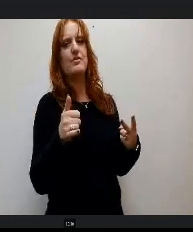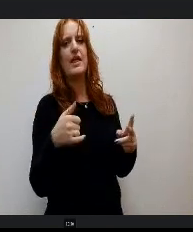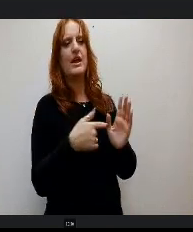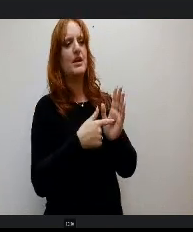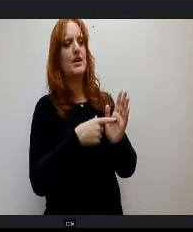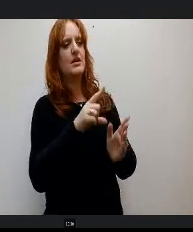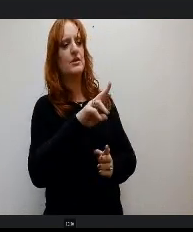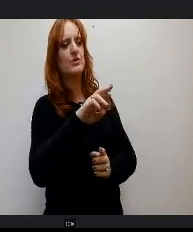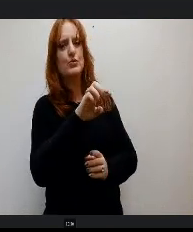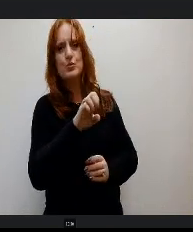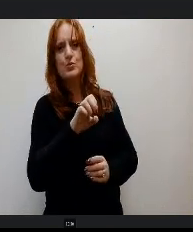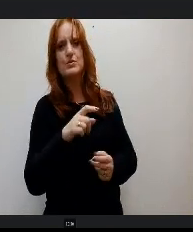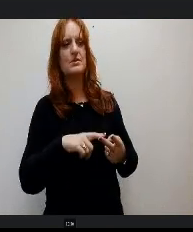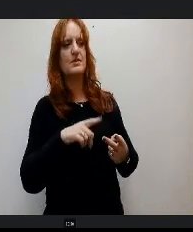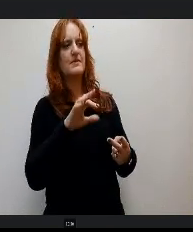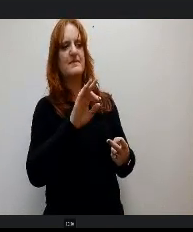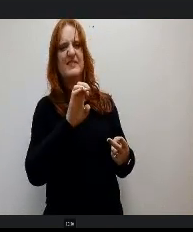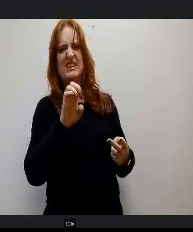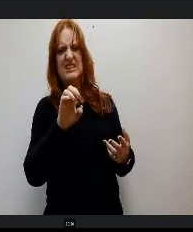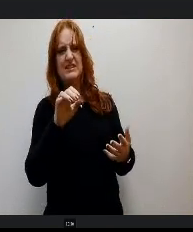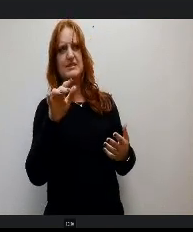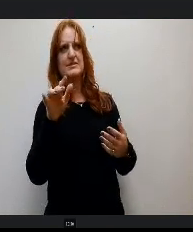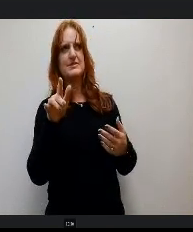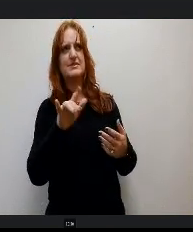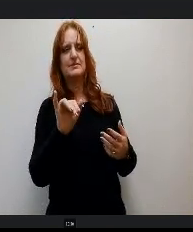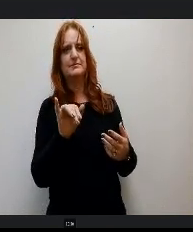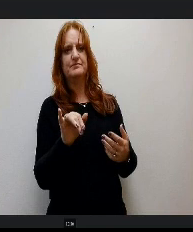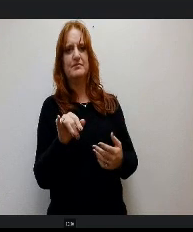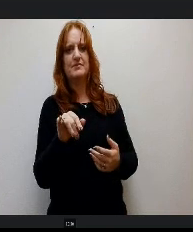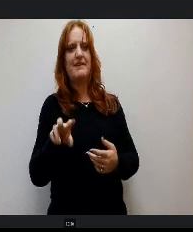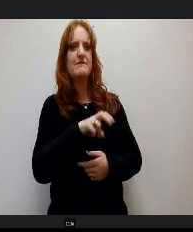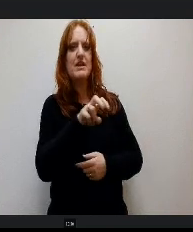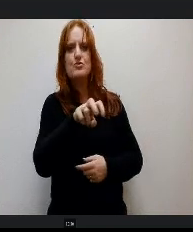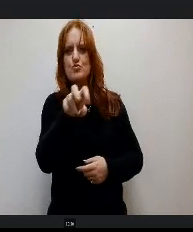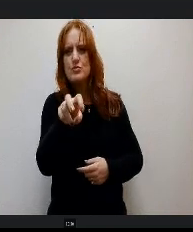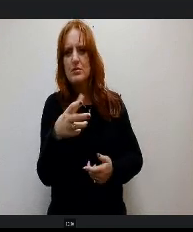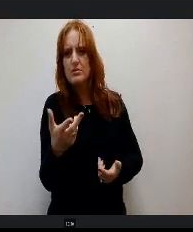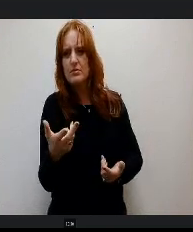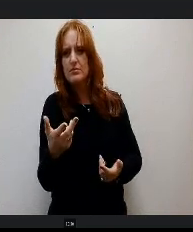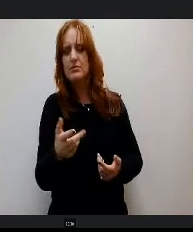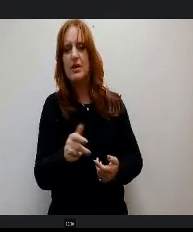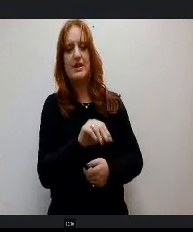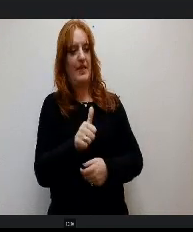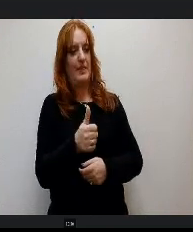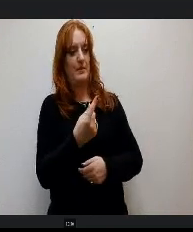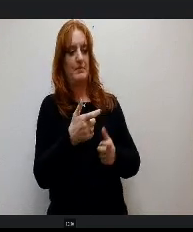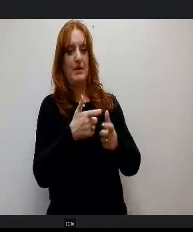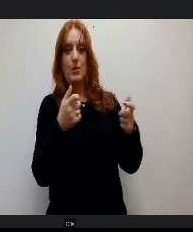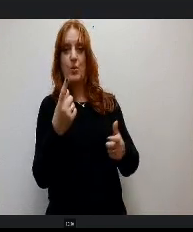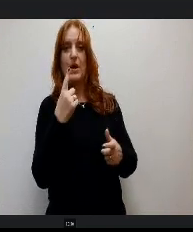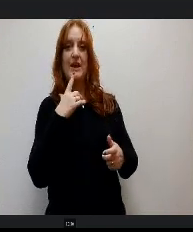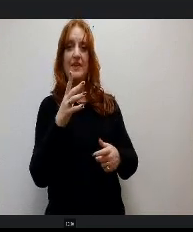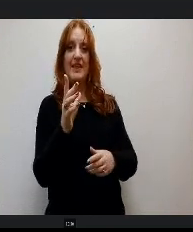For certain things, field trips go in there, another big one. All the athletic budgets for our